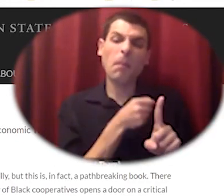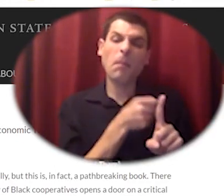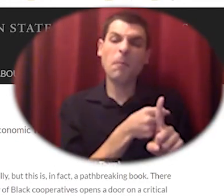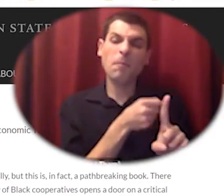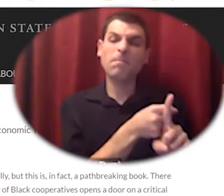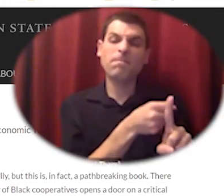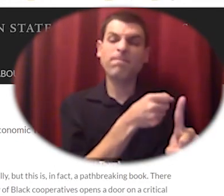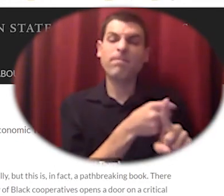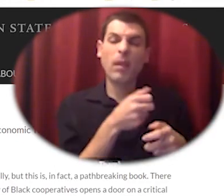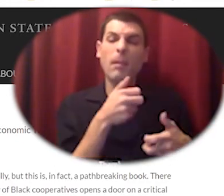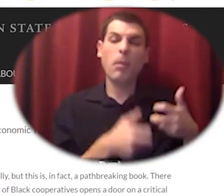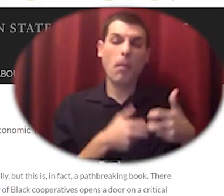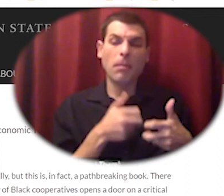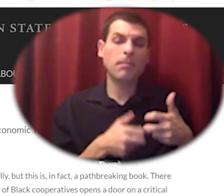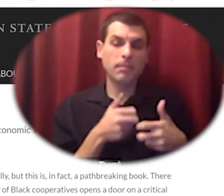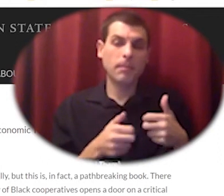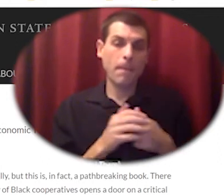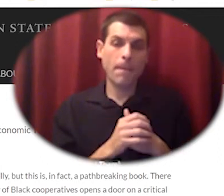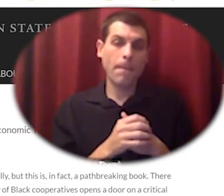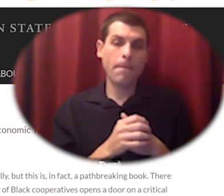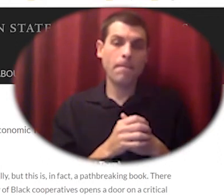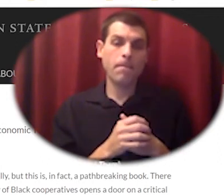benefited from being able to deny coverage for lapsed